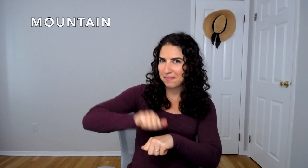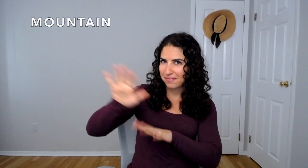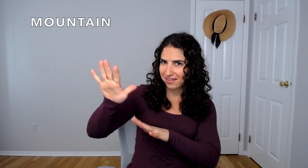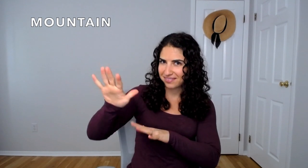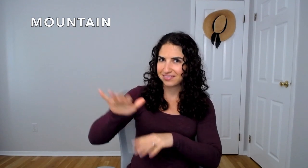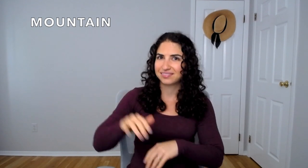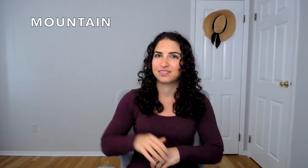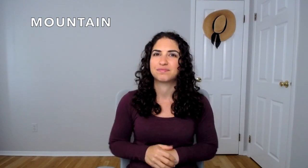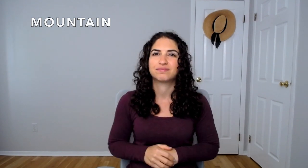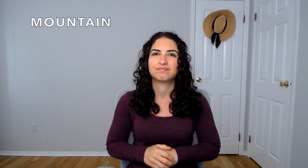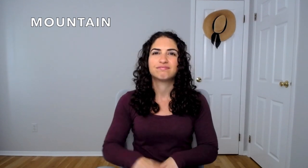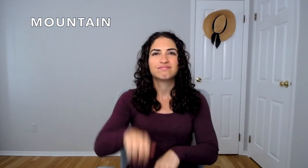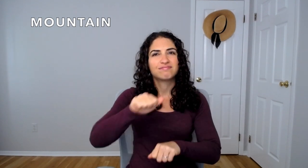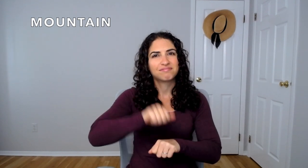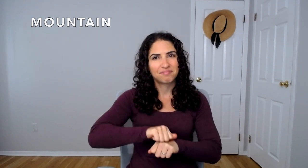MOUNTAIN